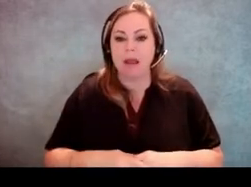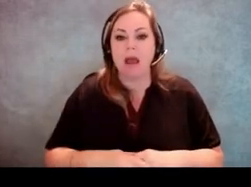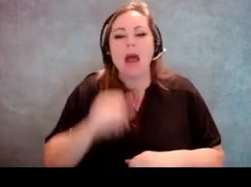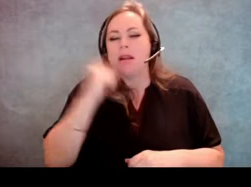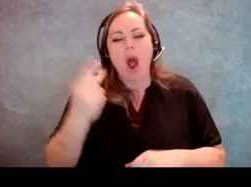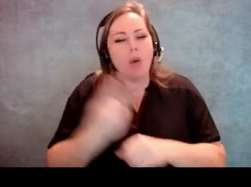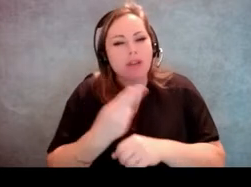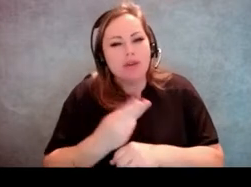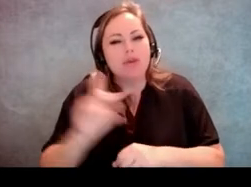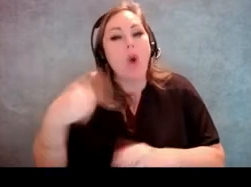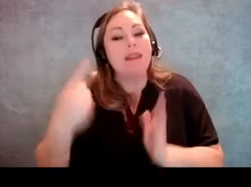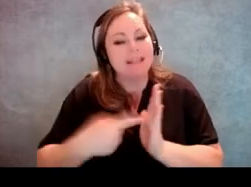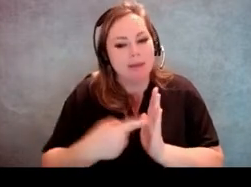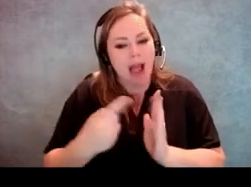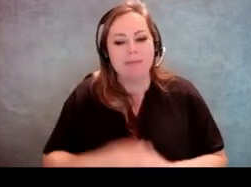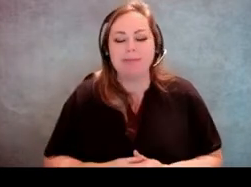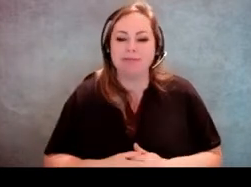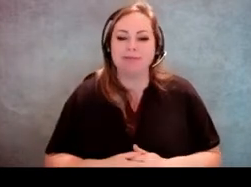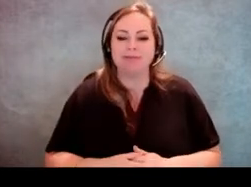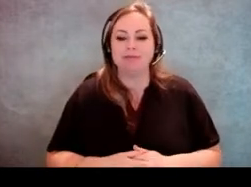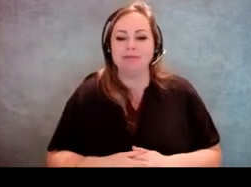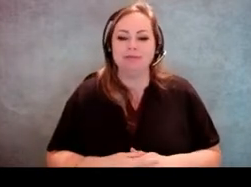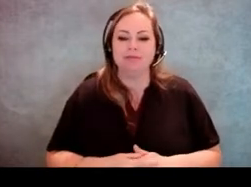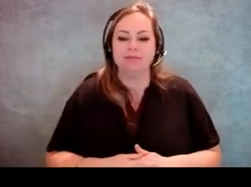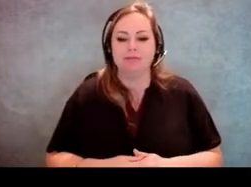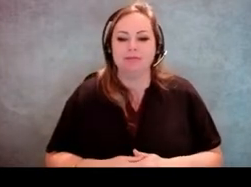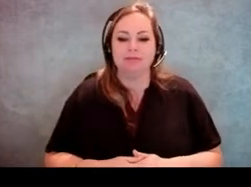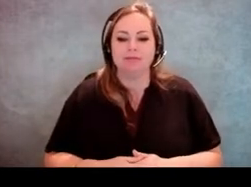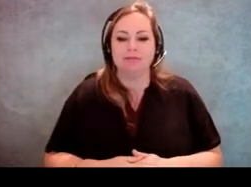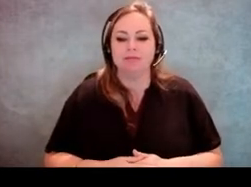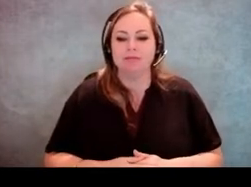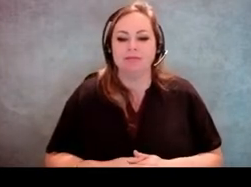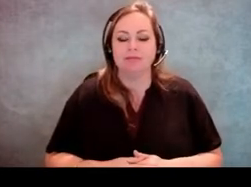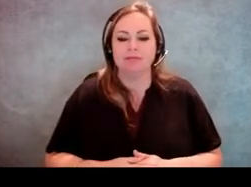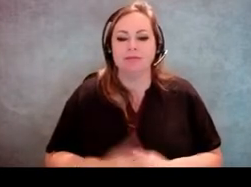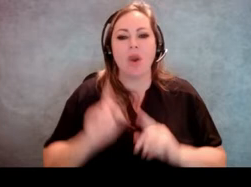but sometimes she did. And we were at like an after hours